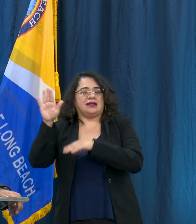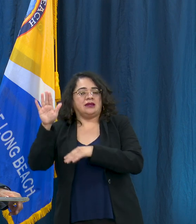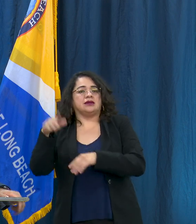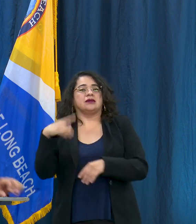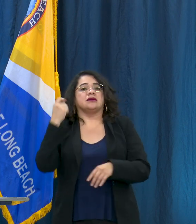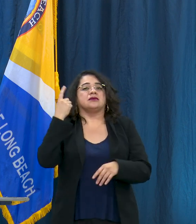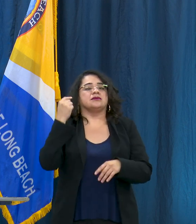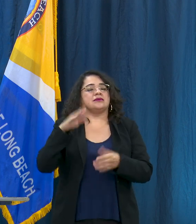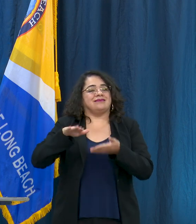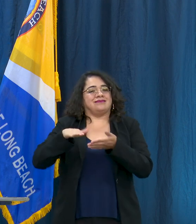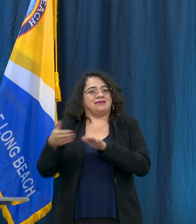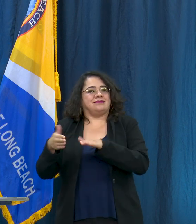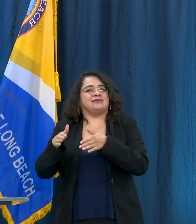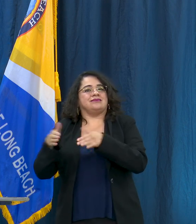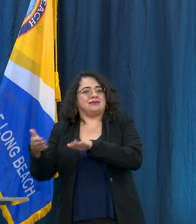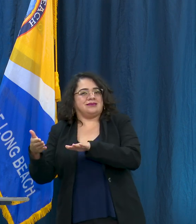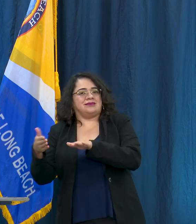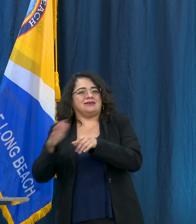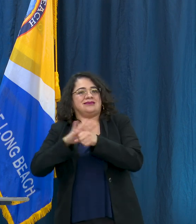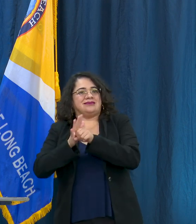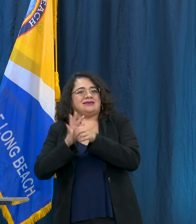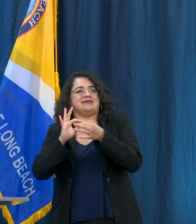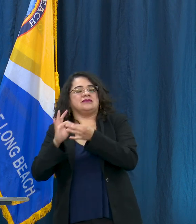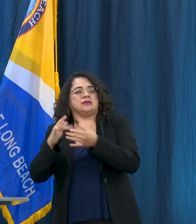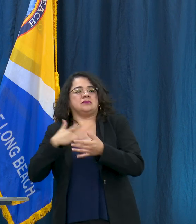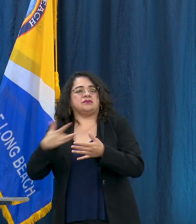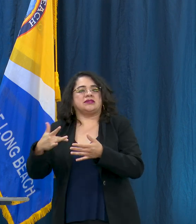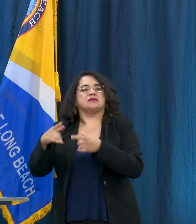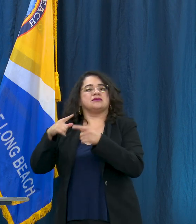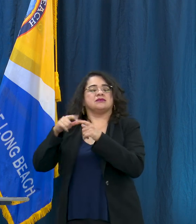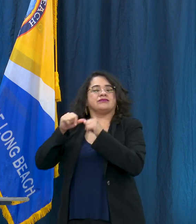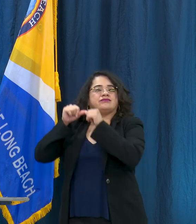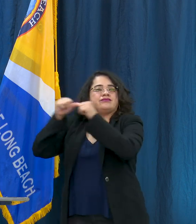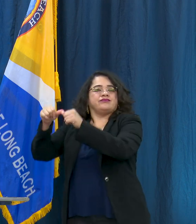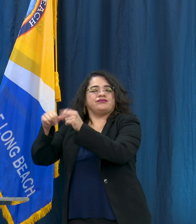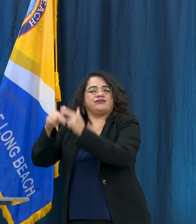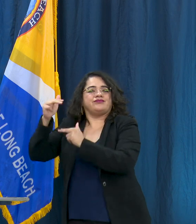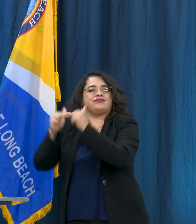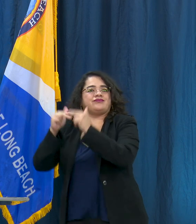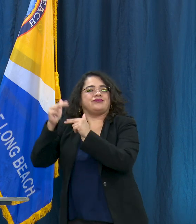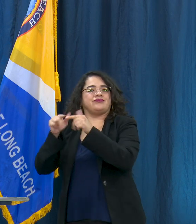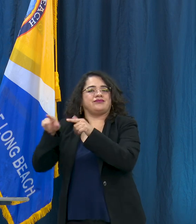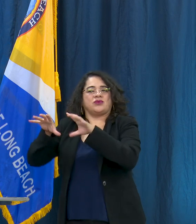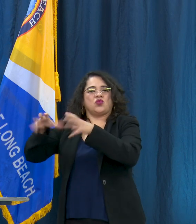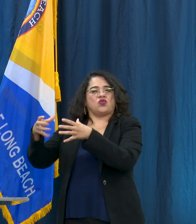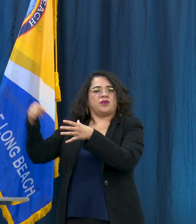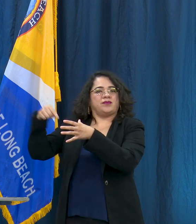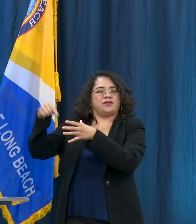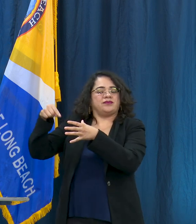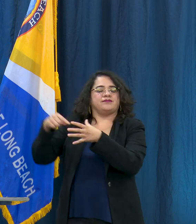long-term care facilities and our love goes out to those families. I also